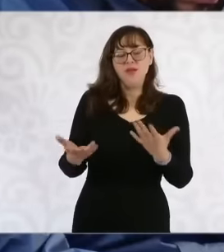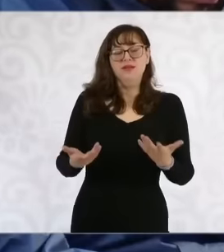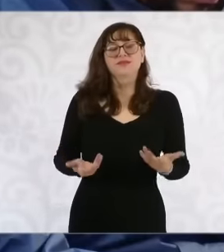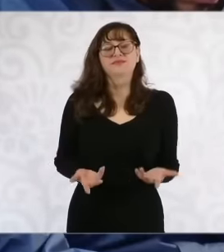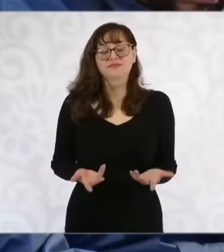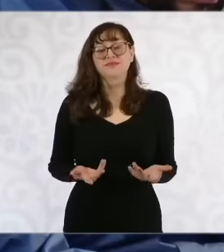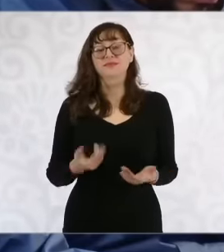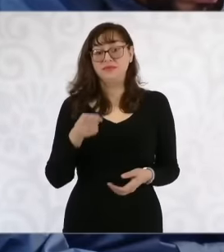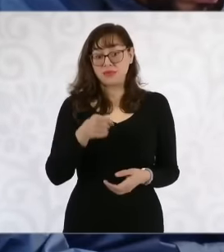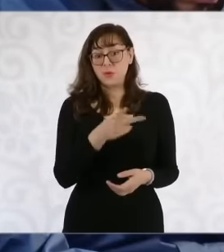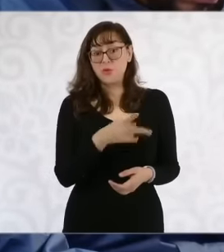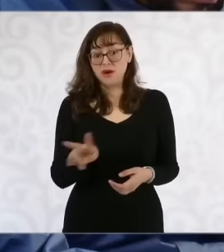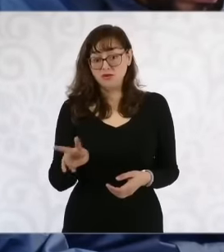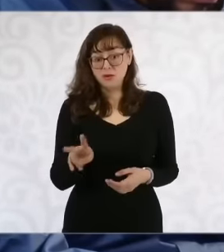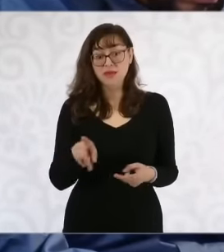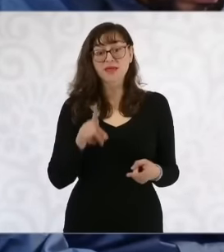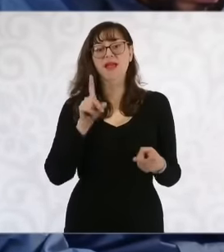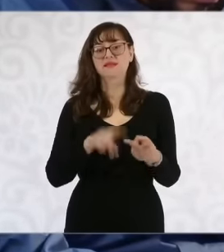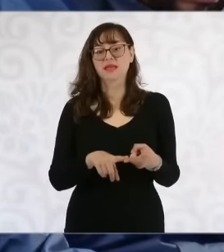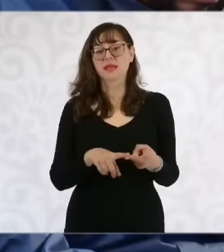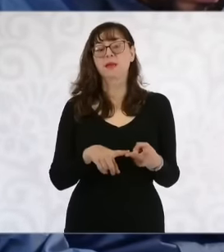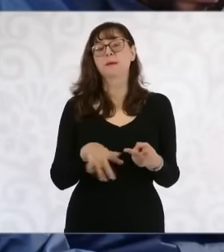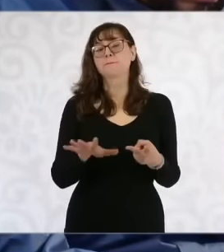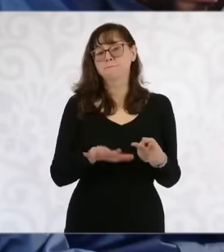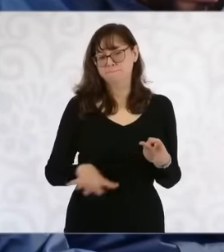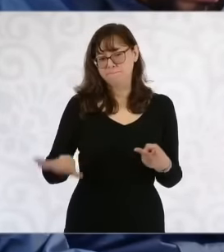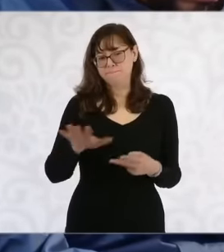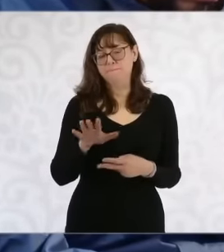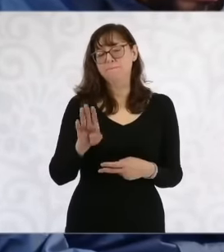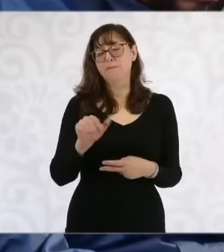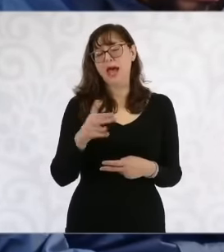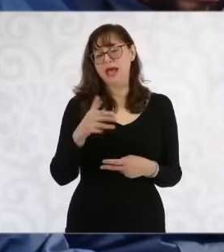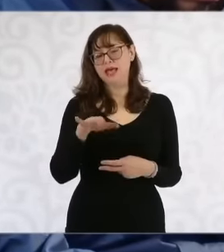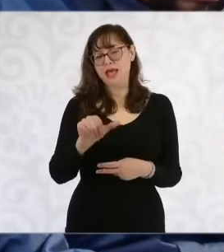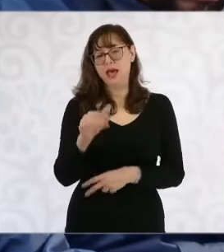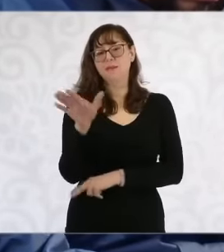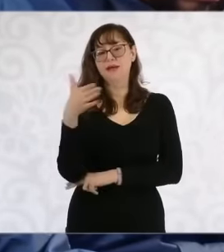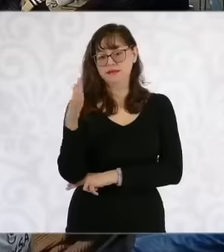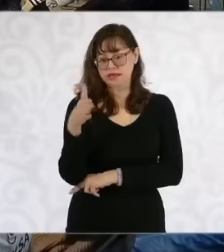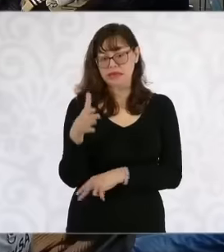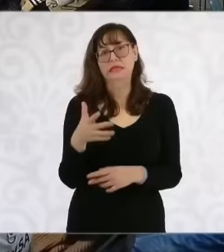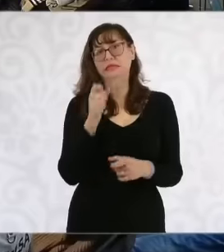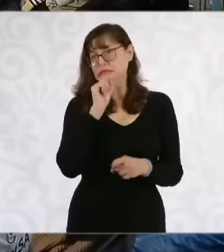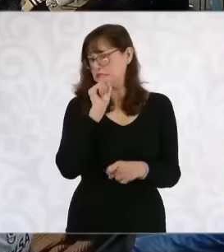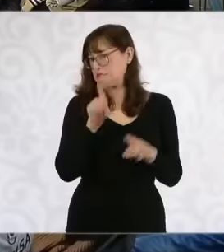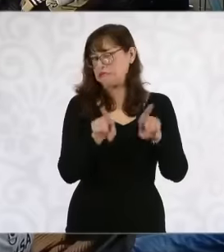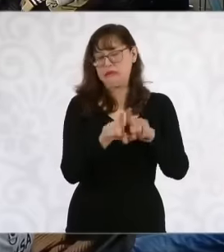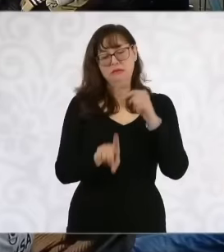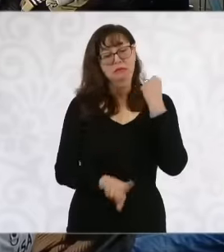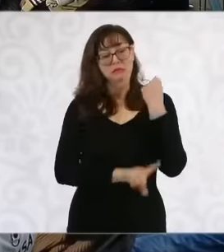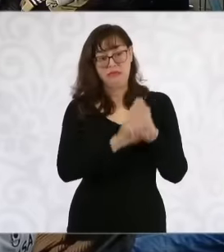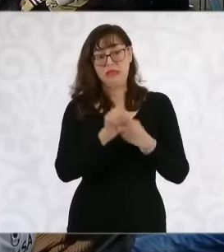too, but in Puerto Allerta, eh, I have the entire list of developments here. I